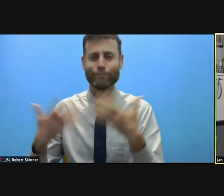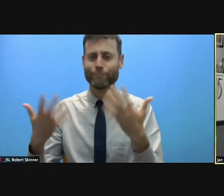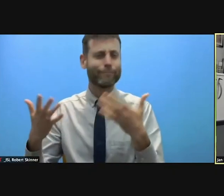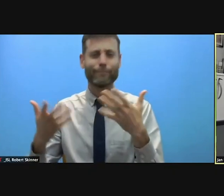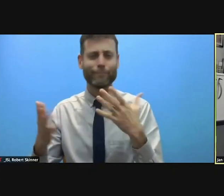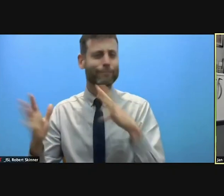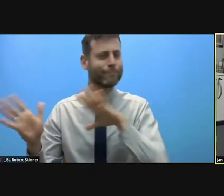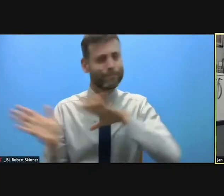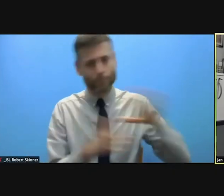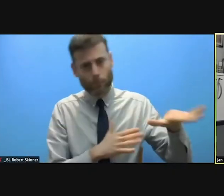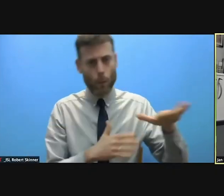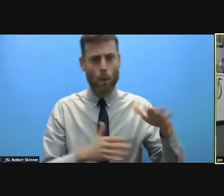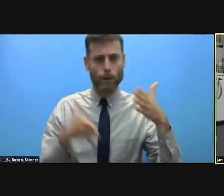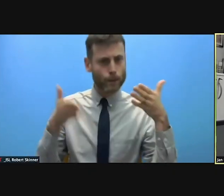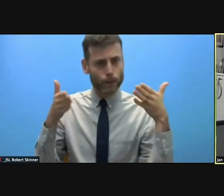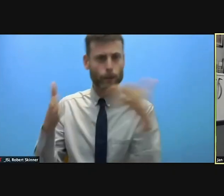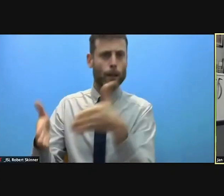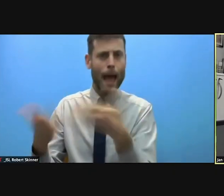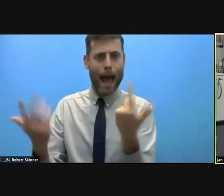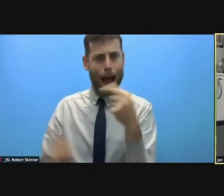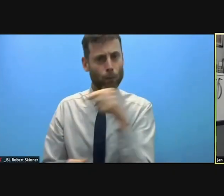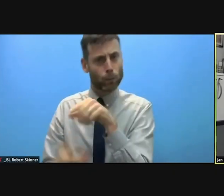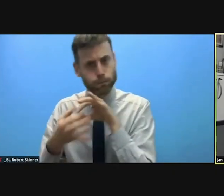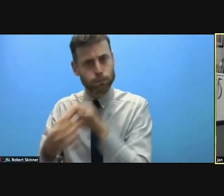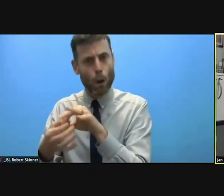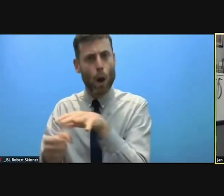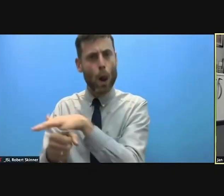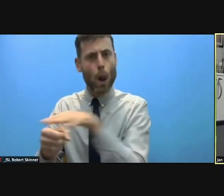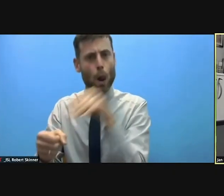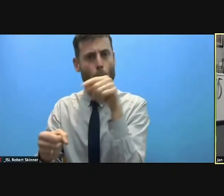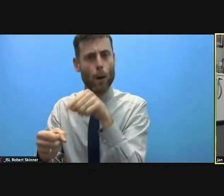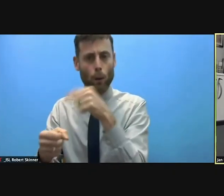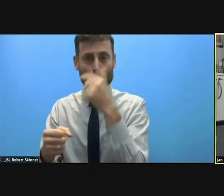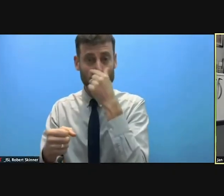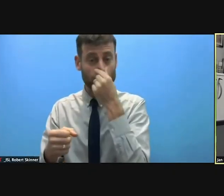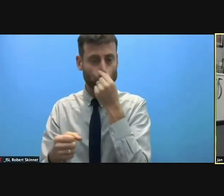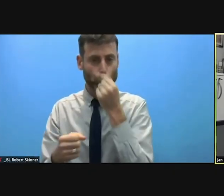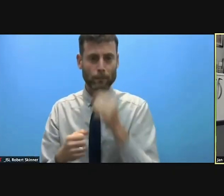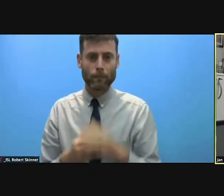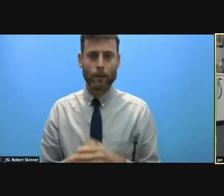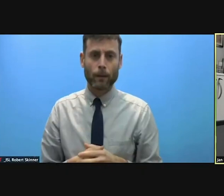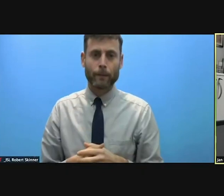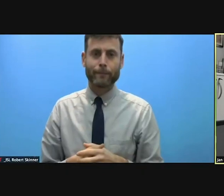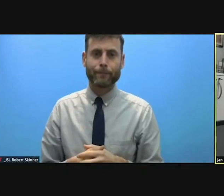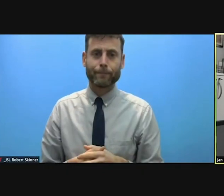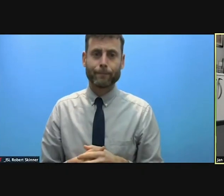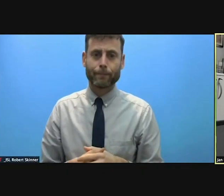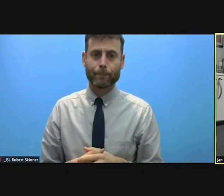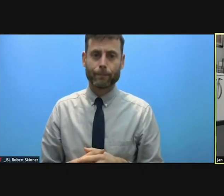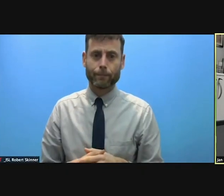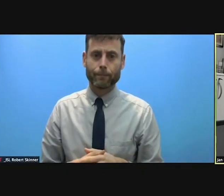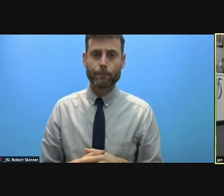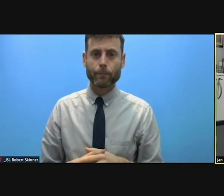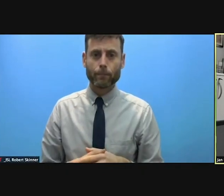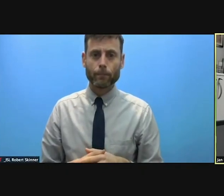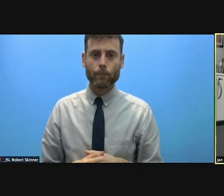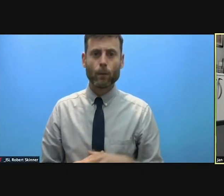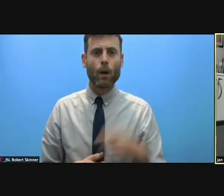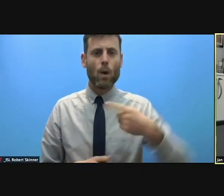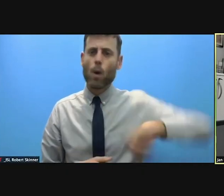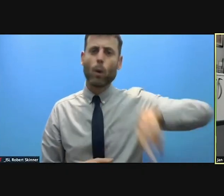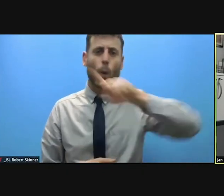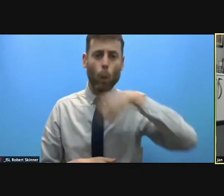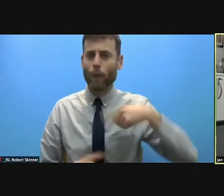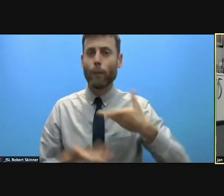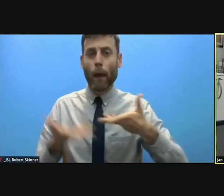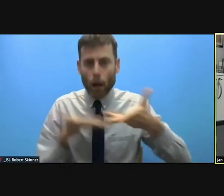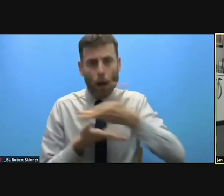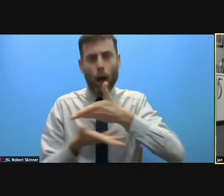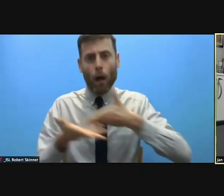You could call it the Kivu test. The abuse has been something we've discussing for 20 years. And